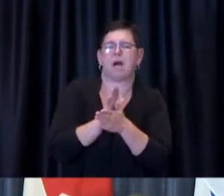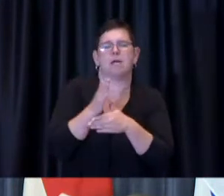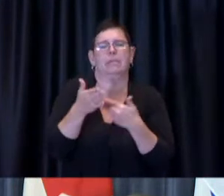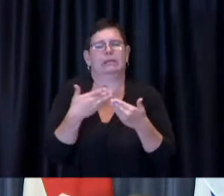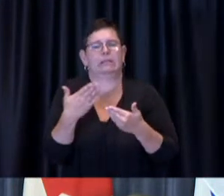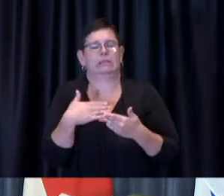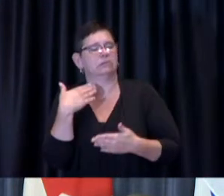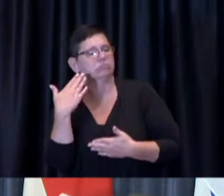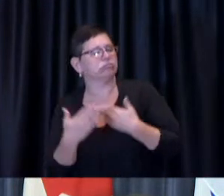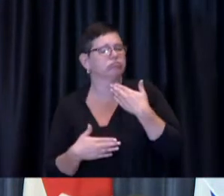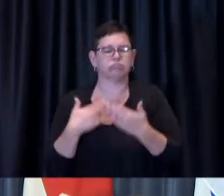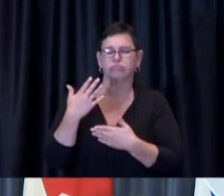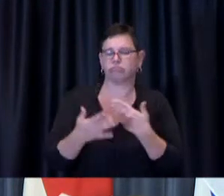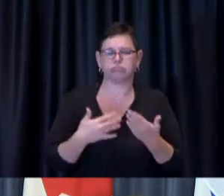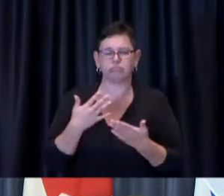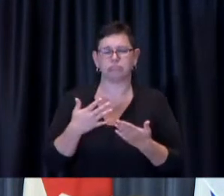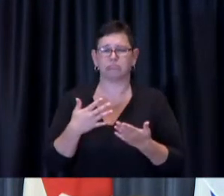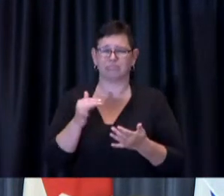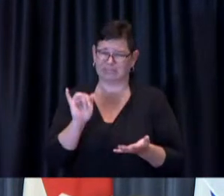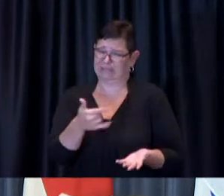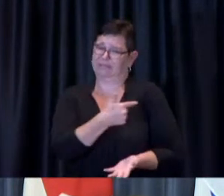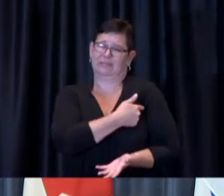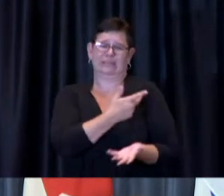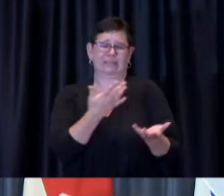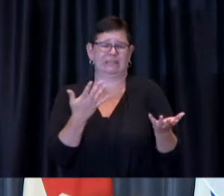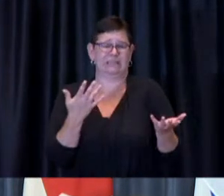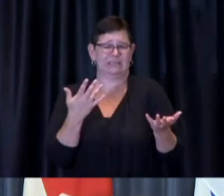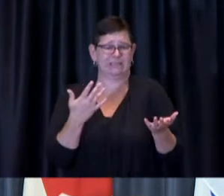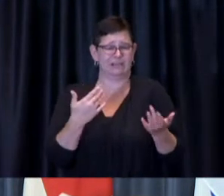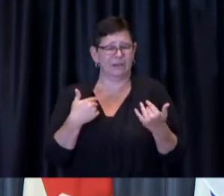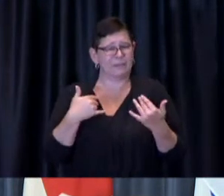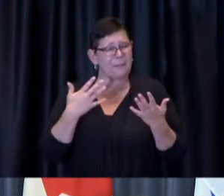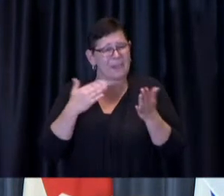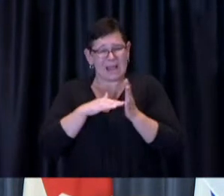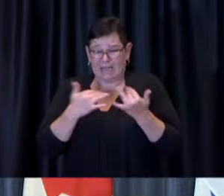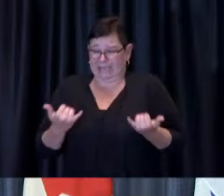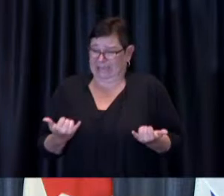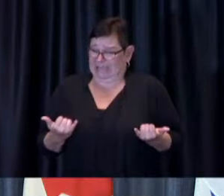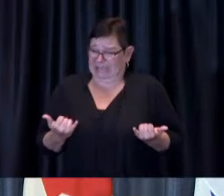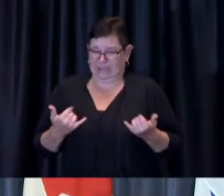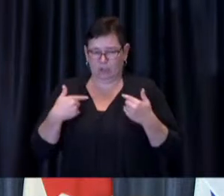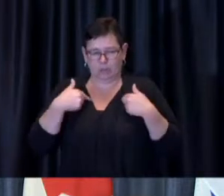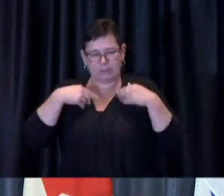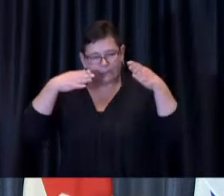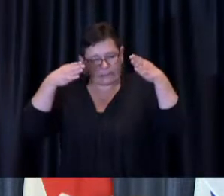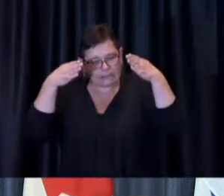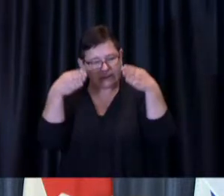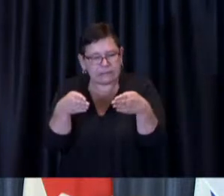again we're really very much focused on increasing coverage vaccination coverage throughout the city